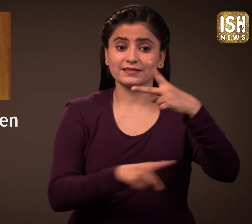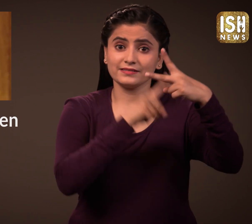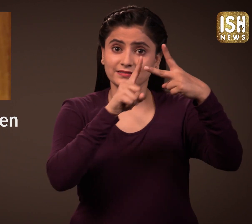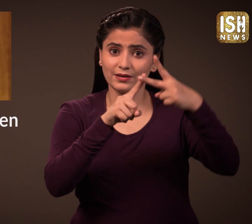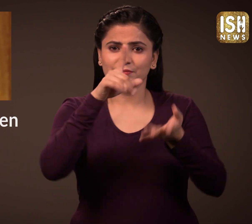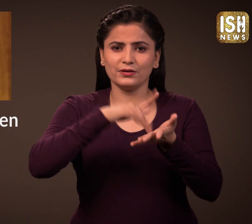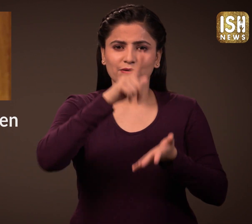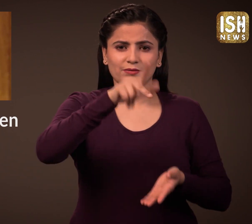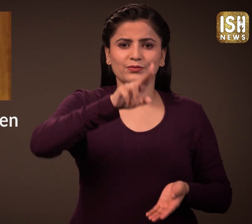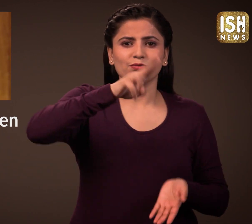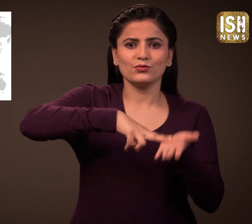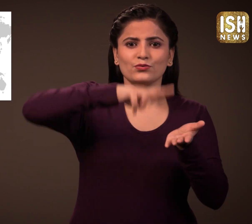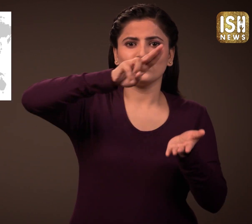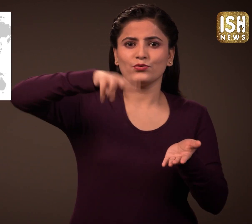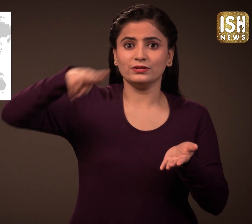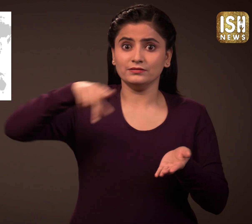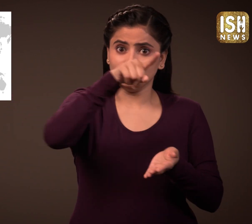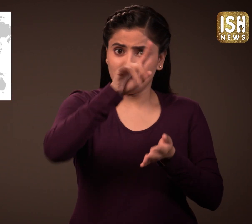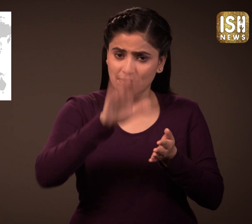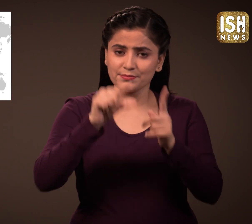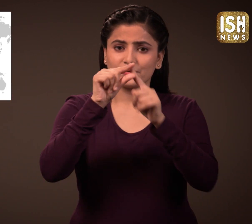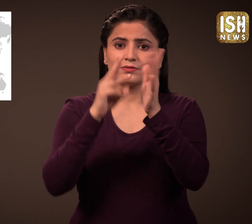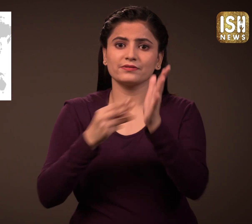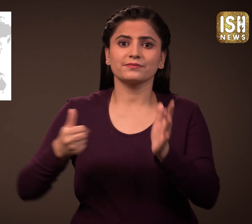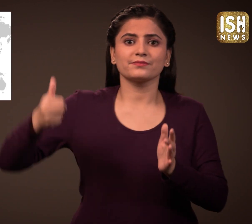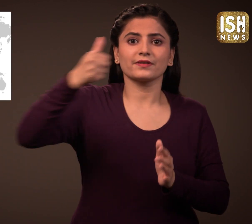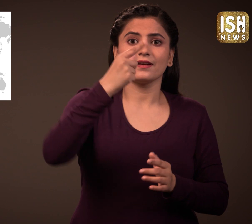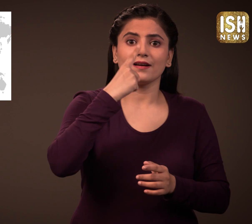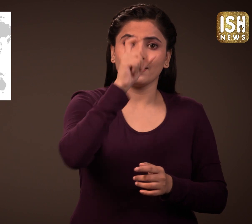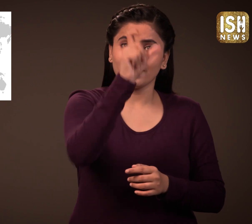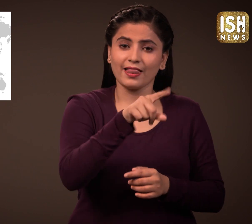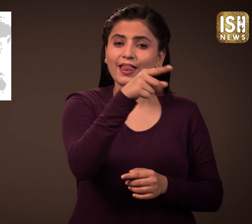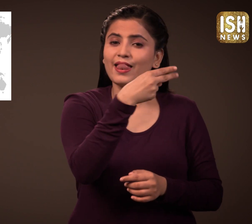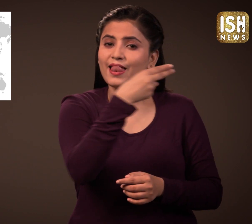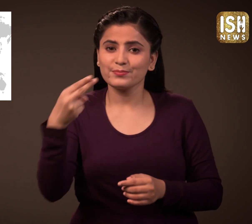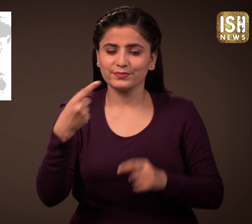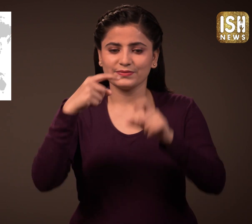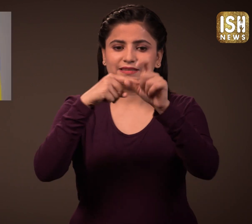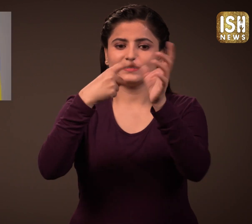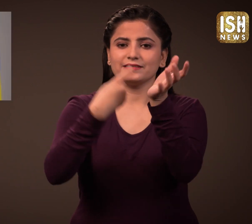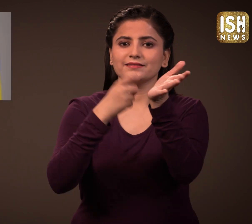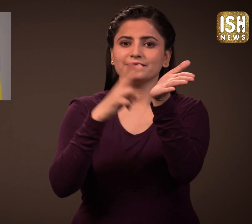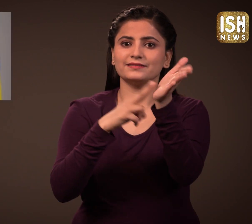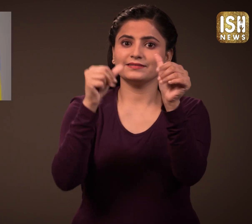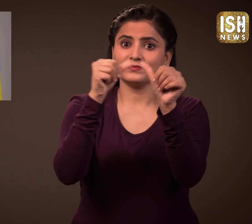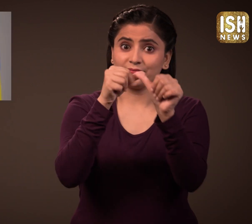Erna Solberg is the PM of Norway.